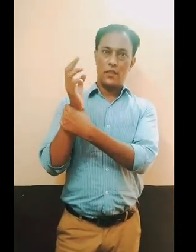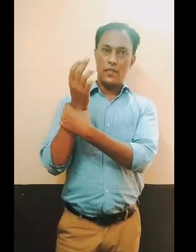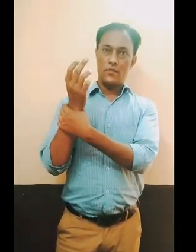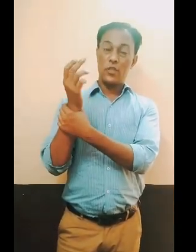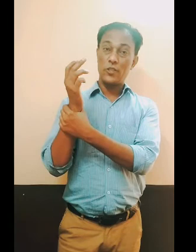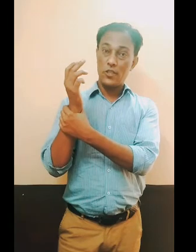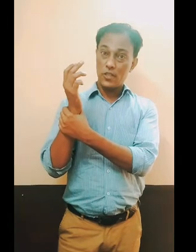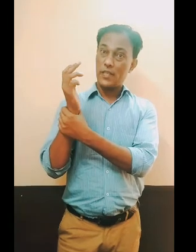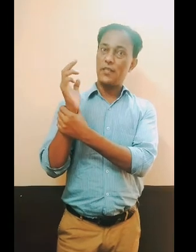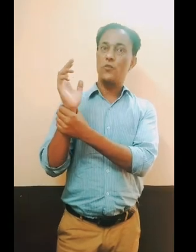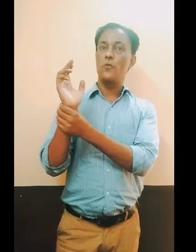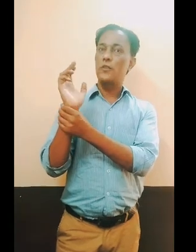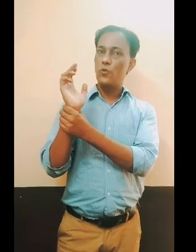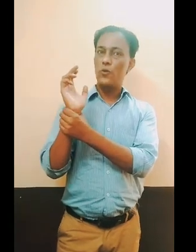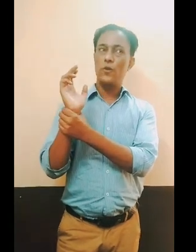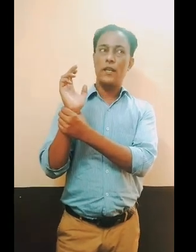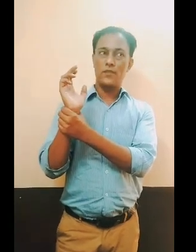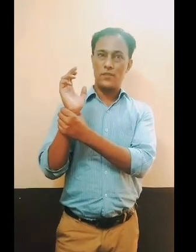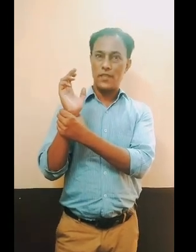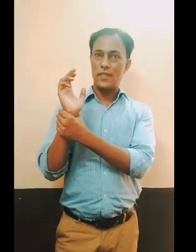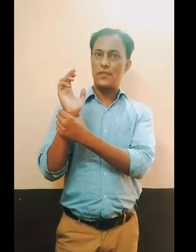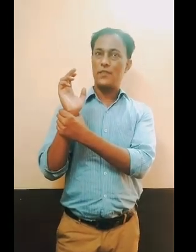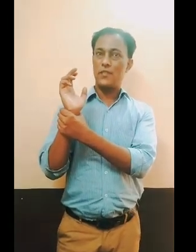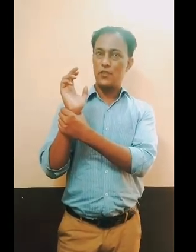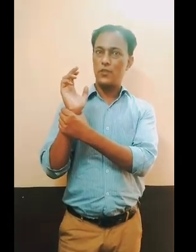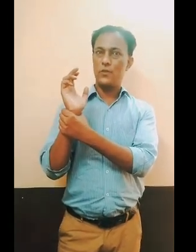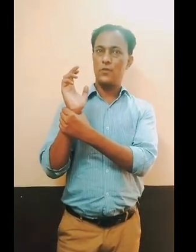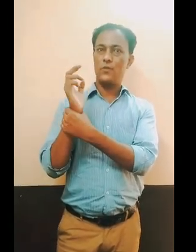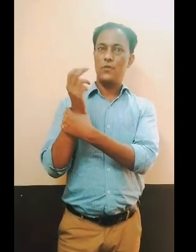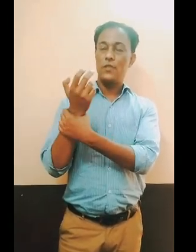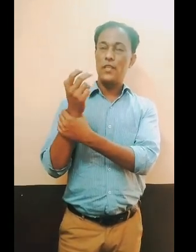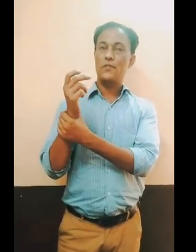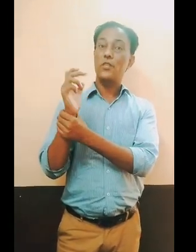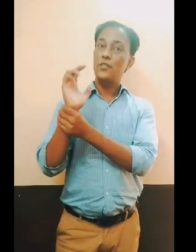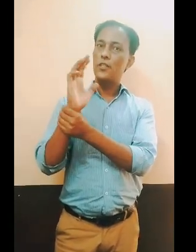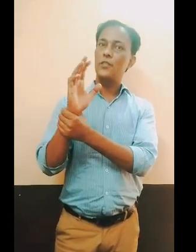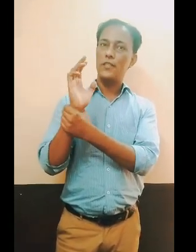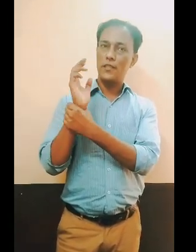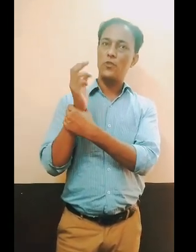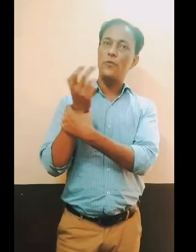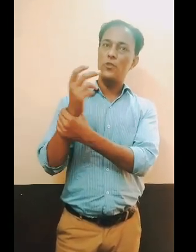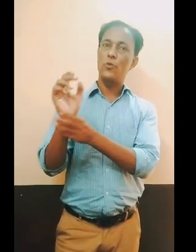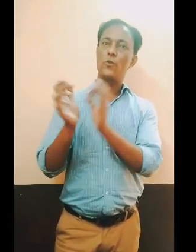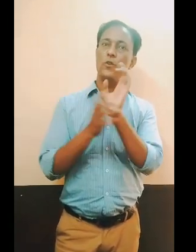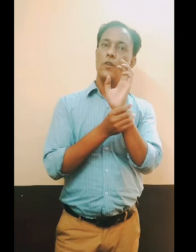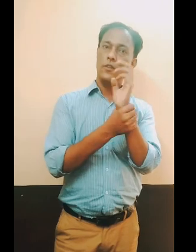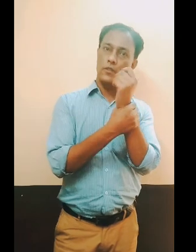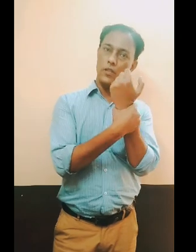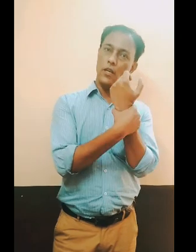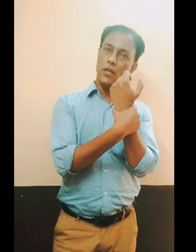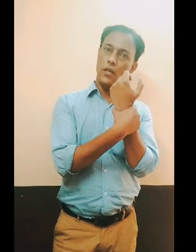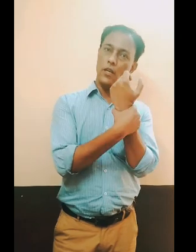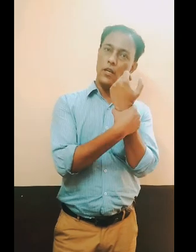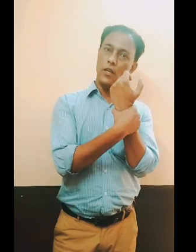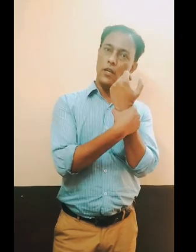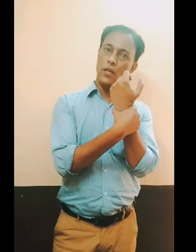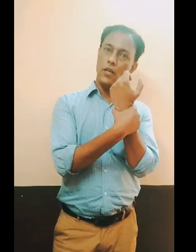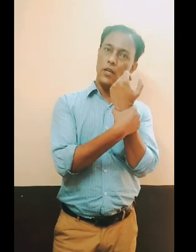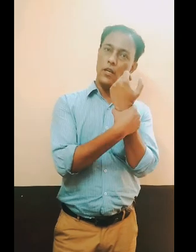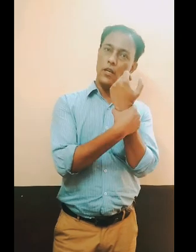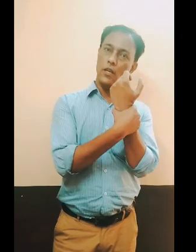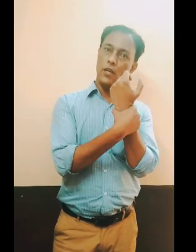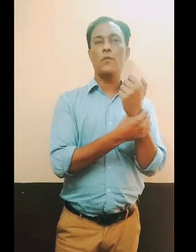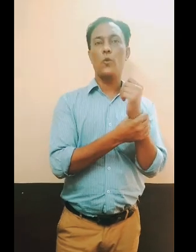and 30 seconds you will do exercise continue yes 30 30 seconds you will do all exercise it